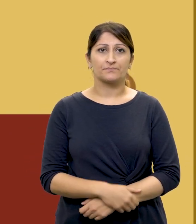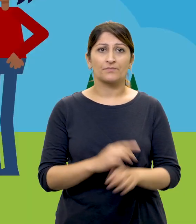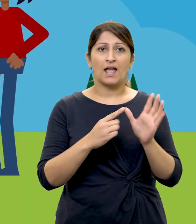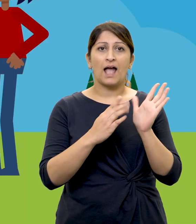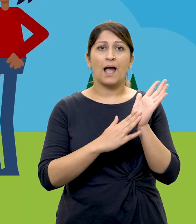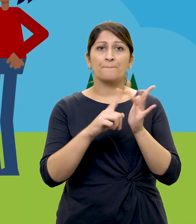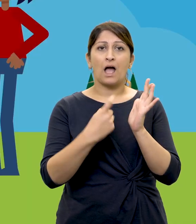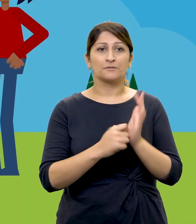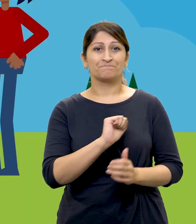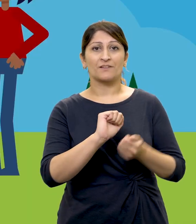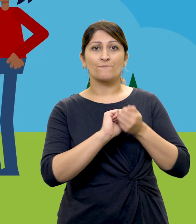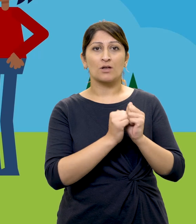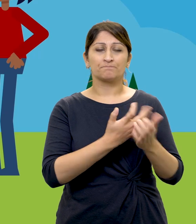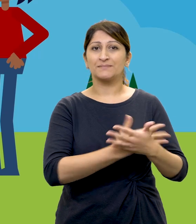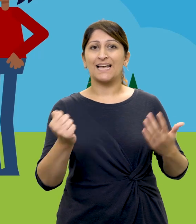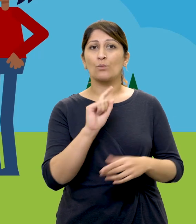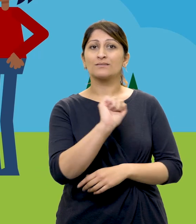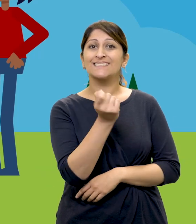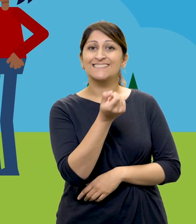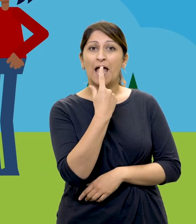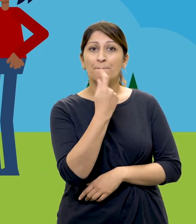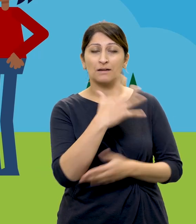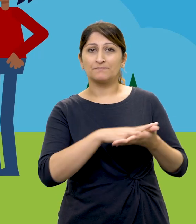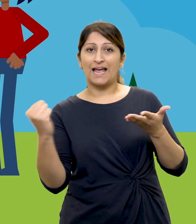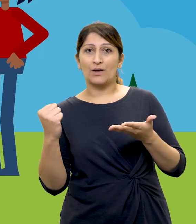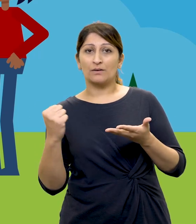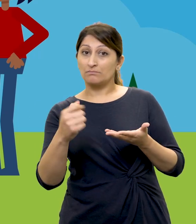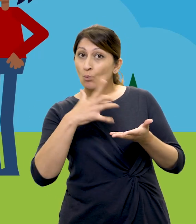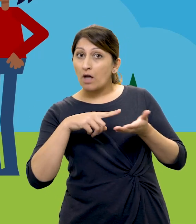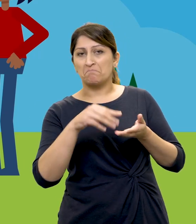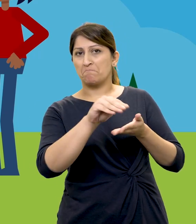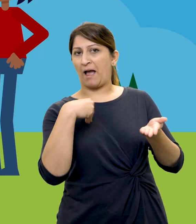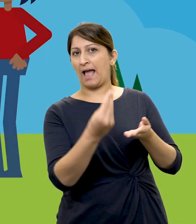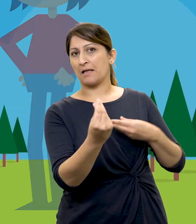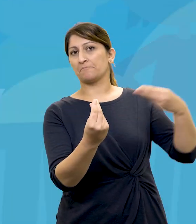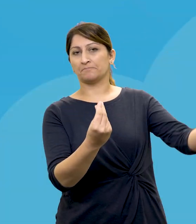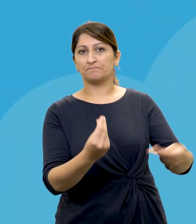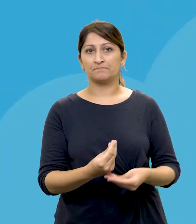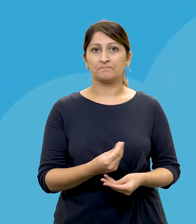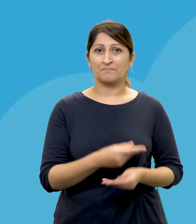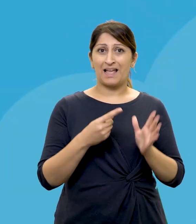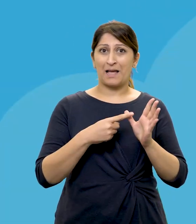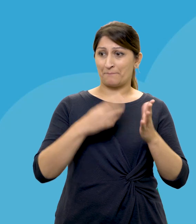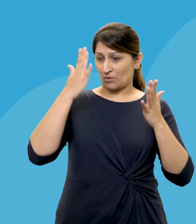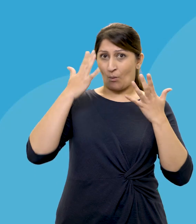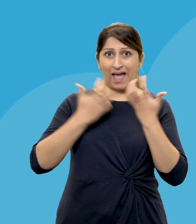Amir's friends take his tablets off him and make him pay to get them back. He doesn't know how to